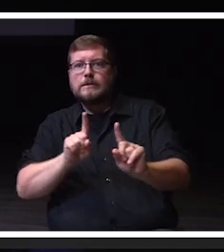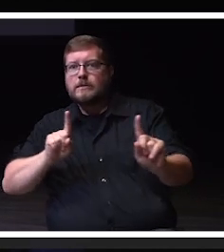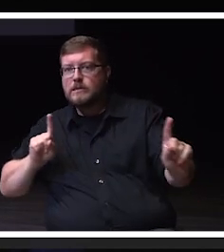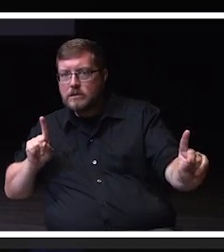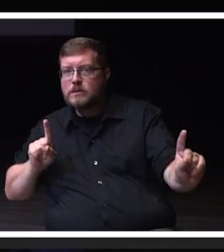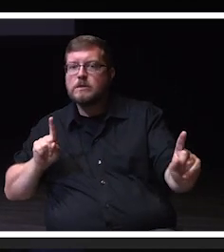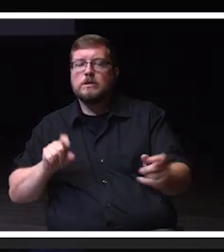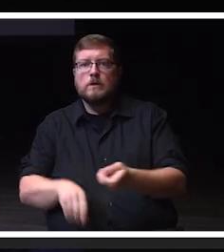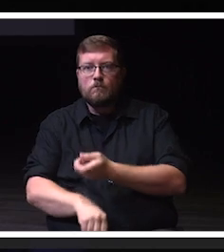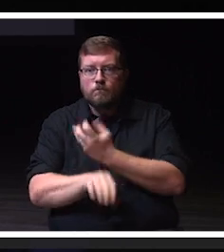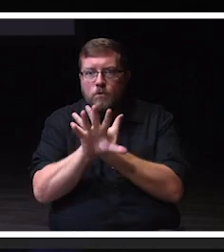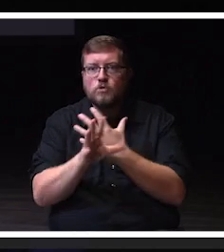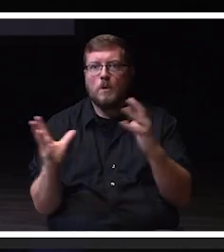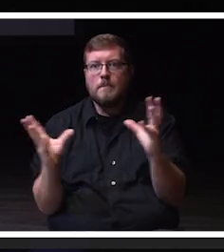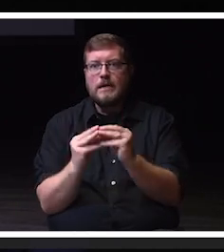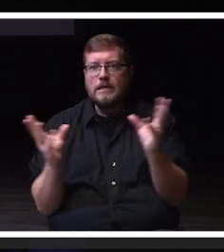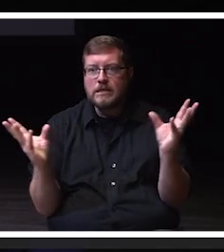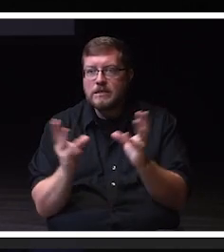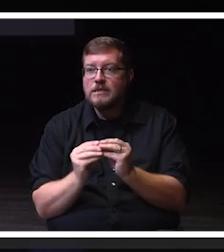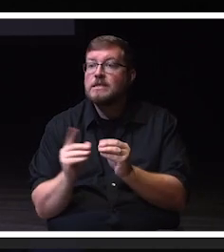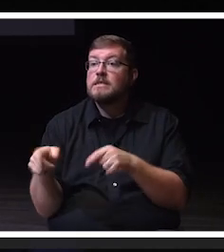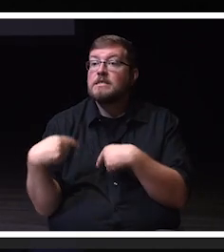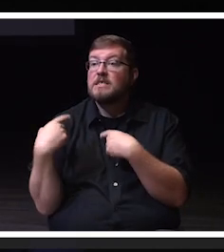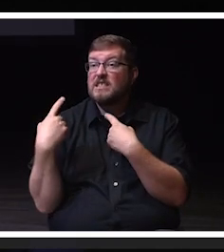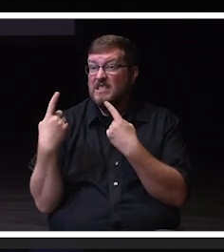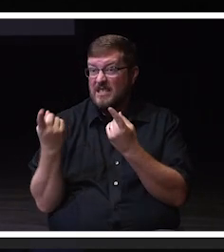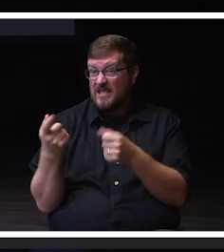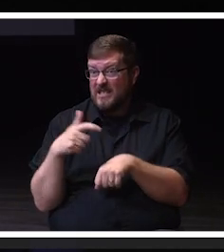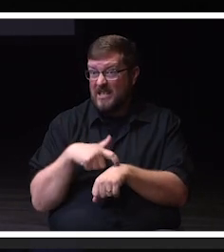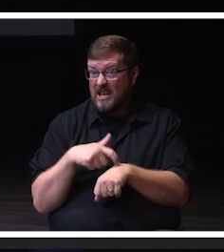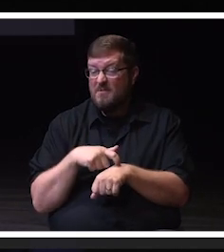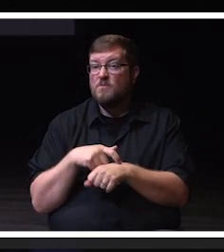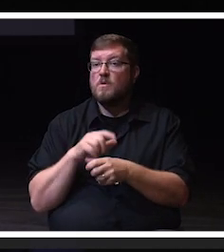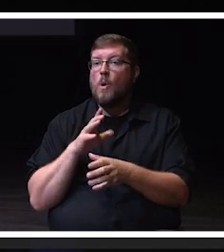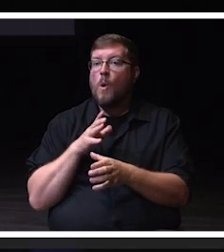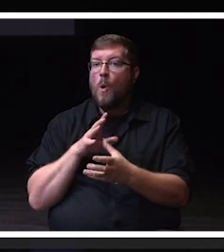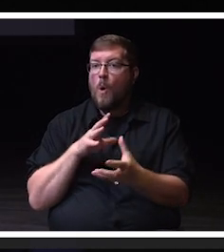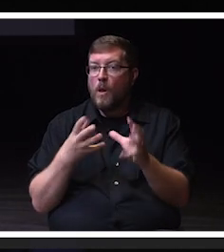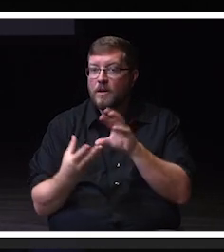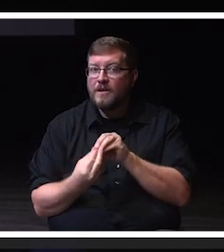And since then, we can count over 50 accomplishments, met